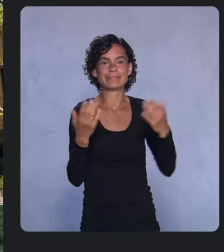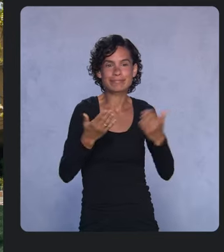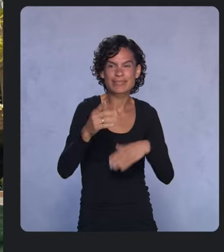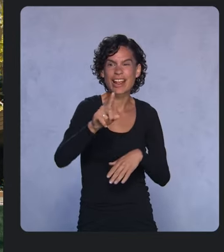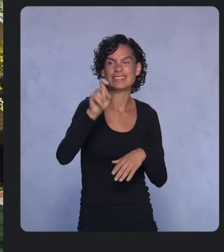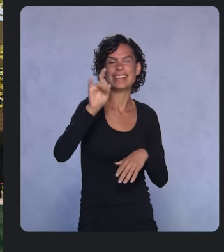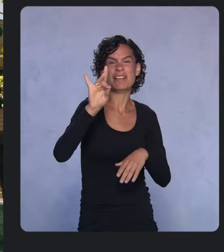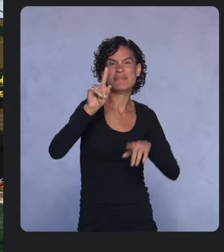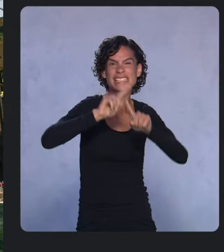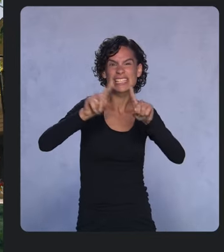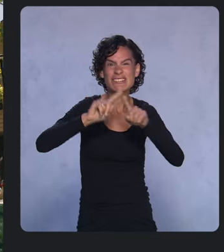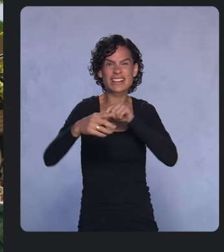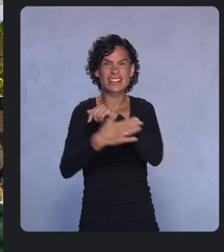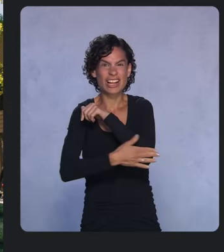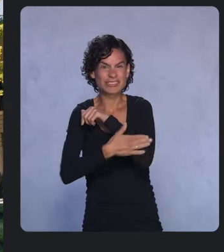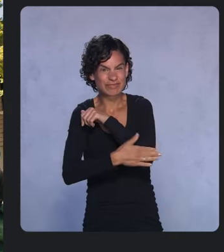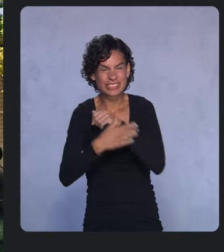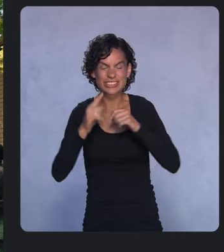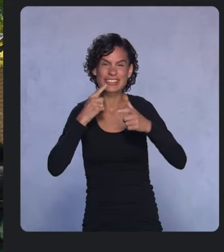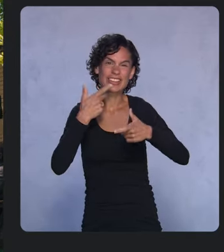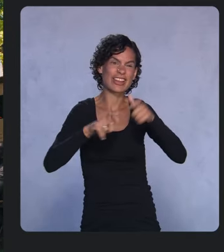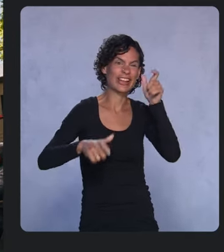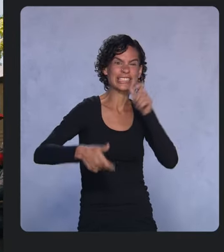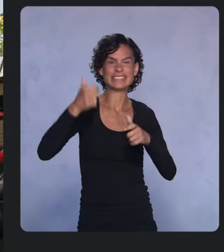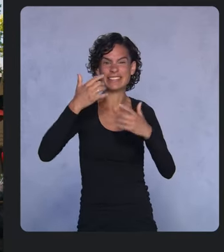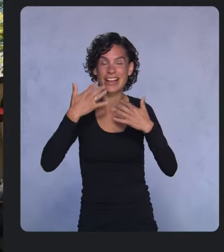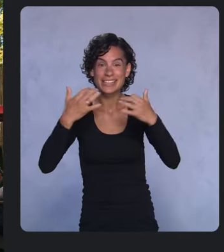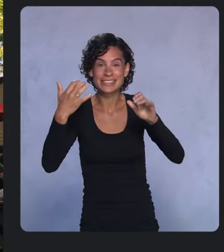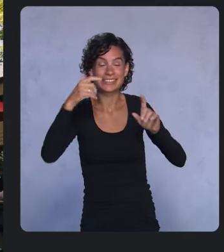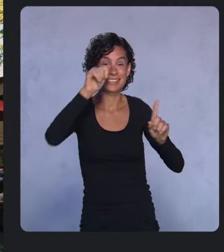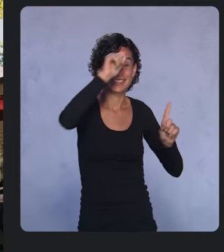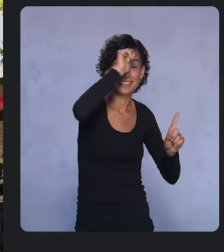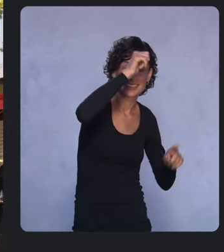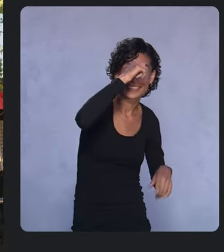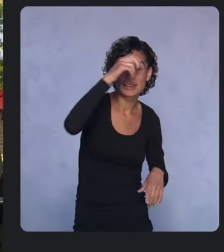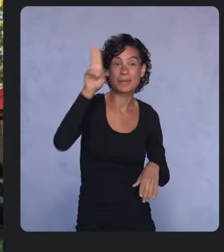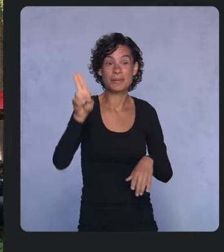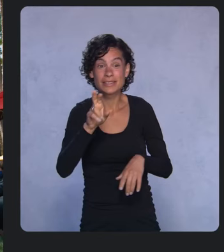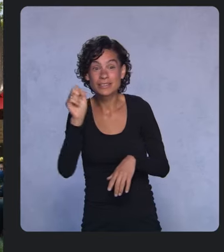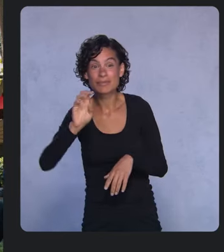with some largest audiences from India, the U.S., Brazil, Germany and South Korea.